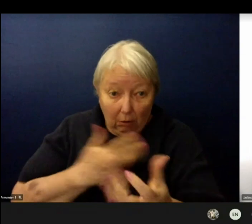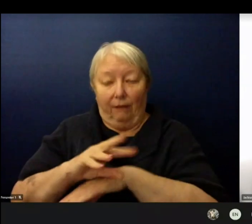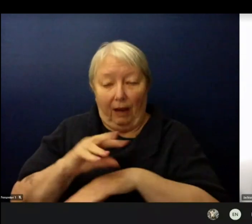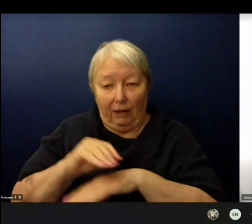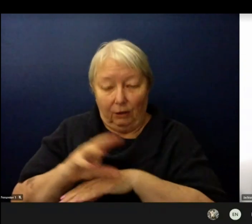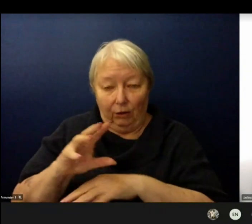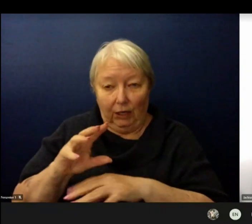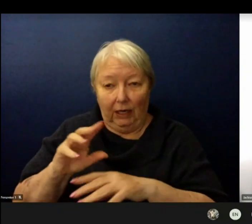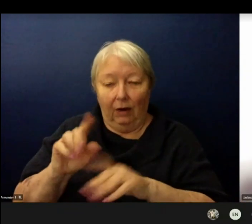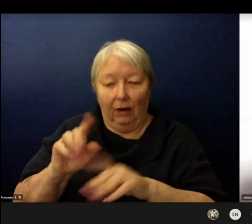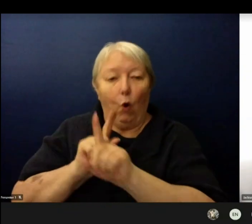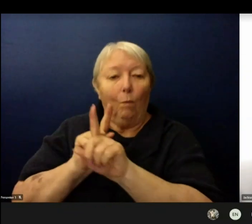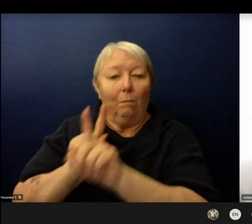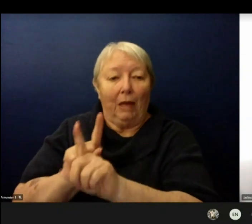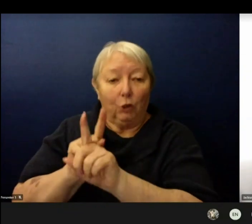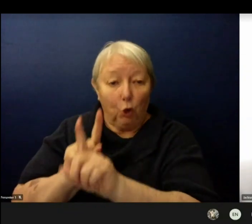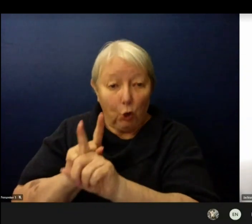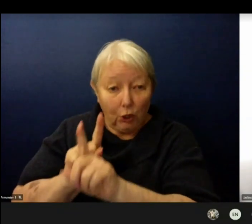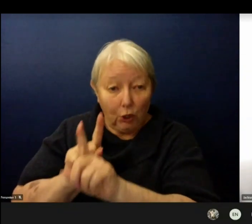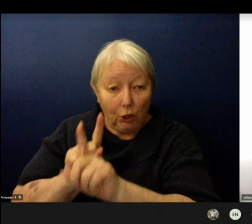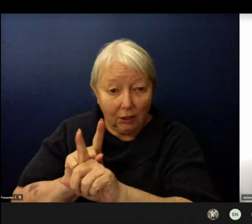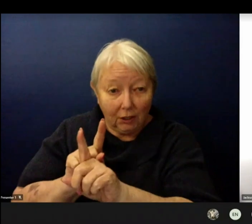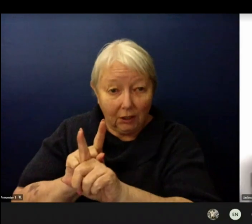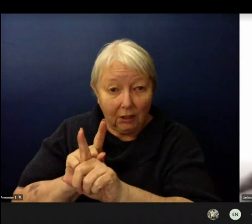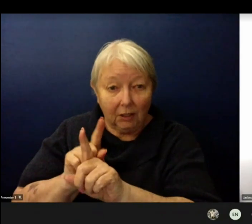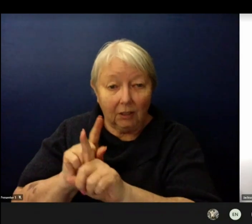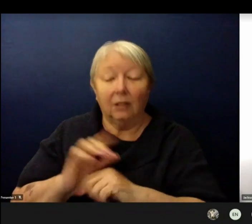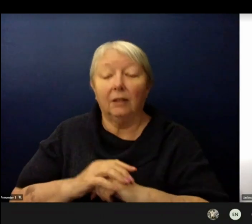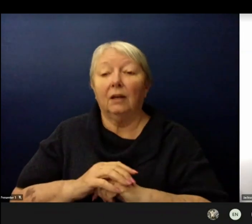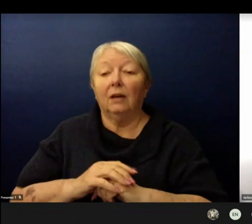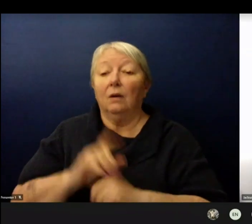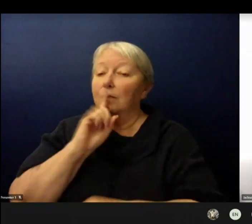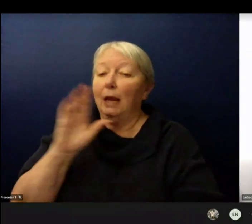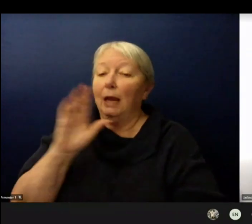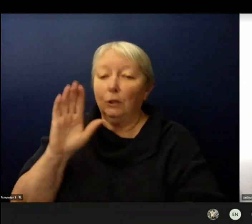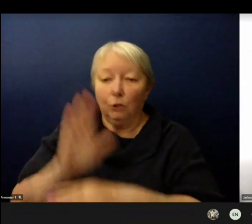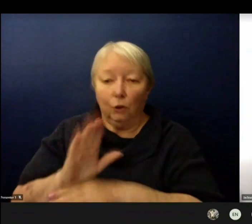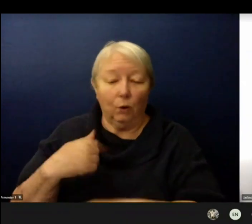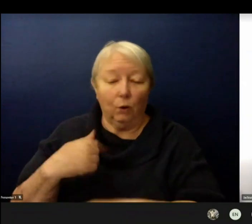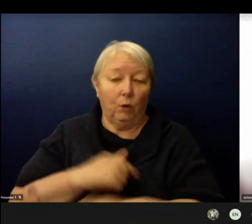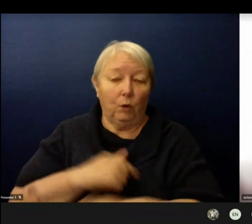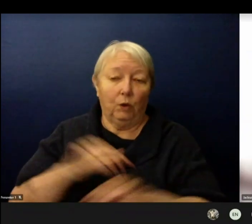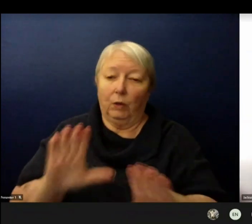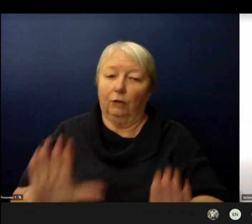And we're ensuring in committing that we're doing a great job as school leaders and educators